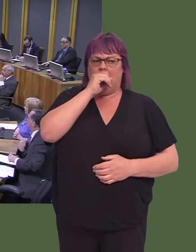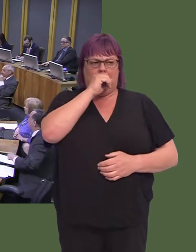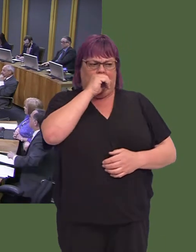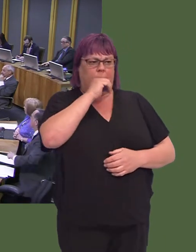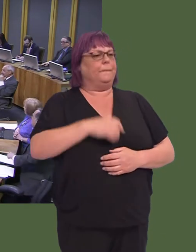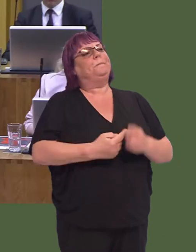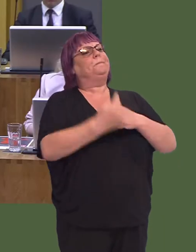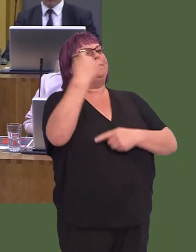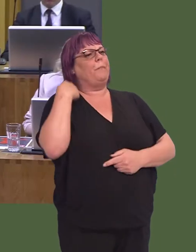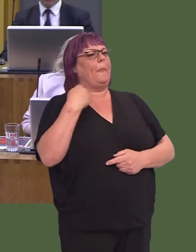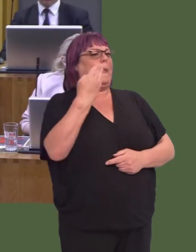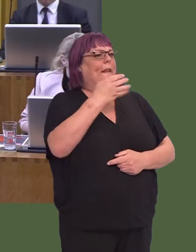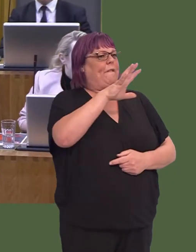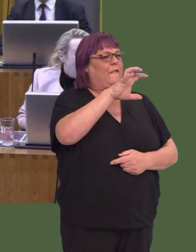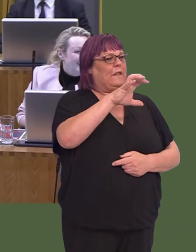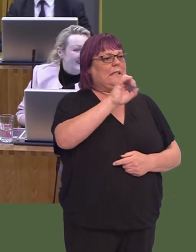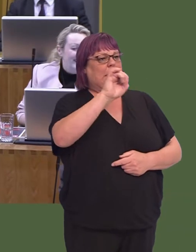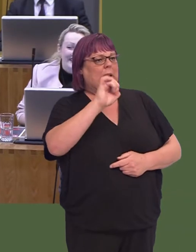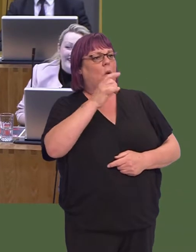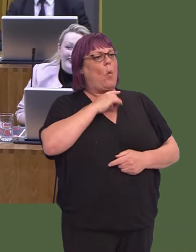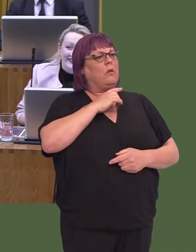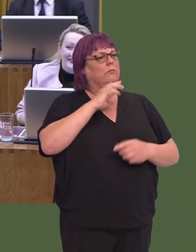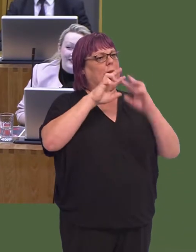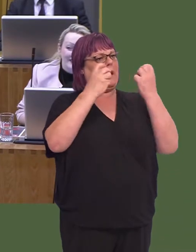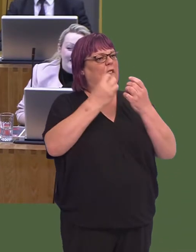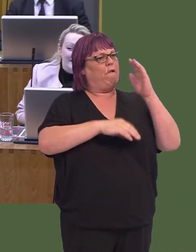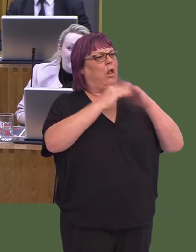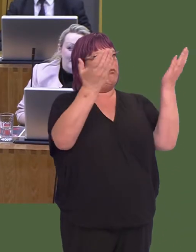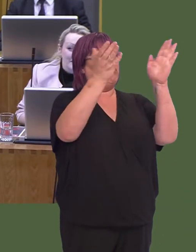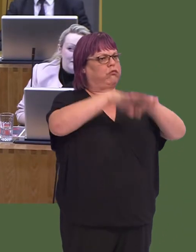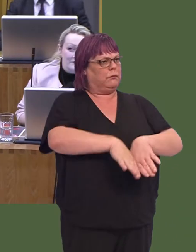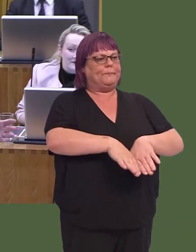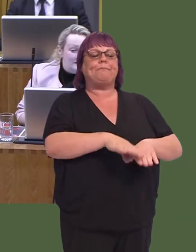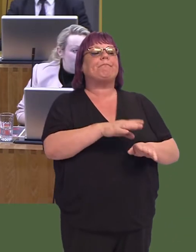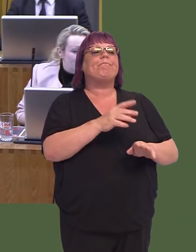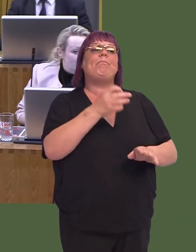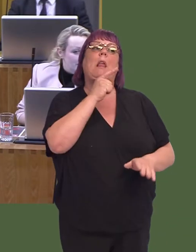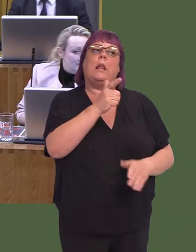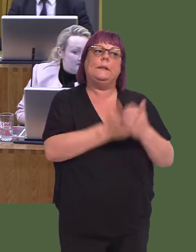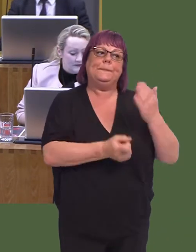Carwyn Jones AM: óin the 1950s and 1960s, when such things were done, the suggestion was to remove it altogether. Fortunately, that didn't happen.